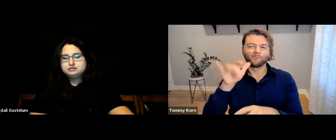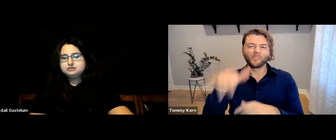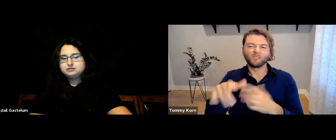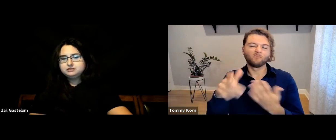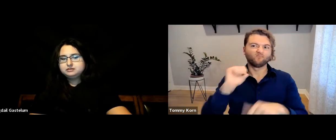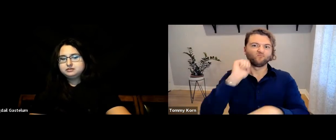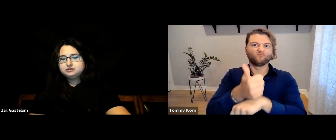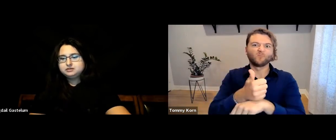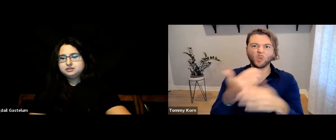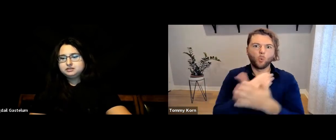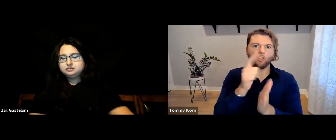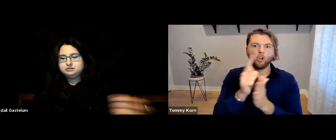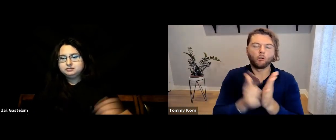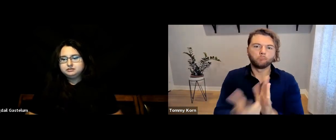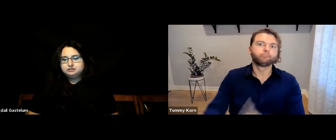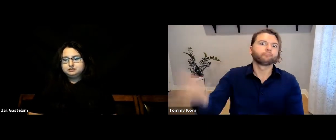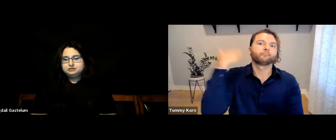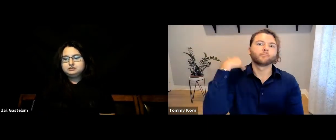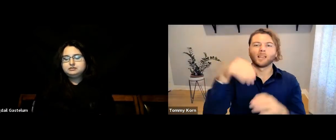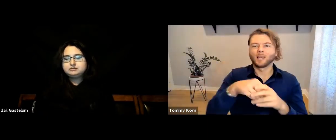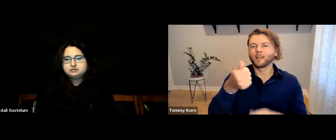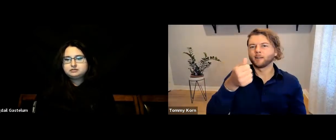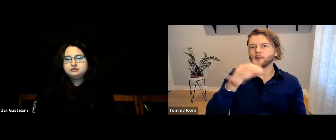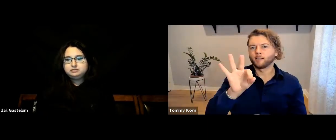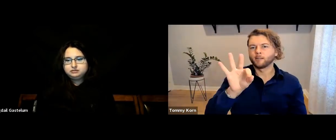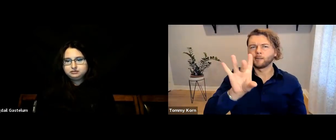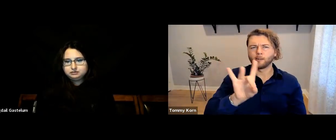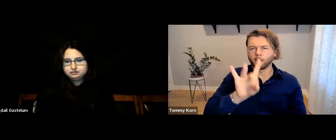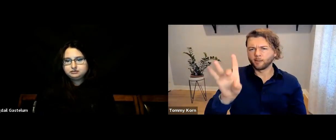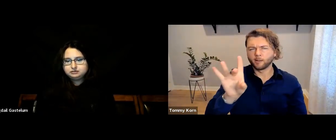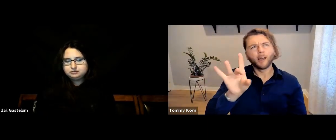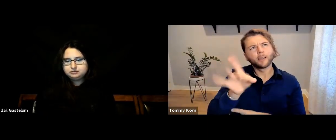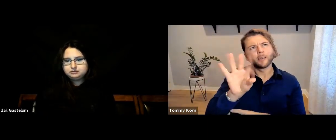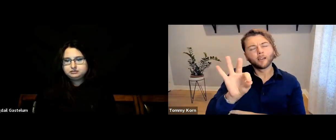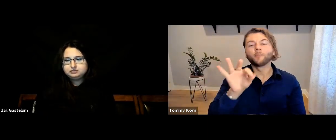was first established in 1988--actually, 1989.